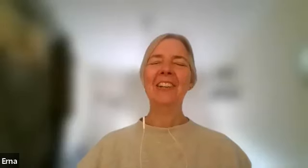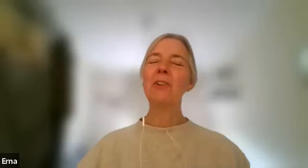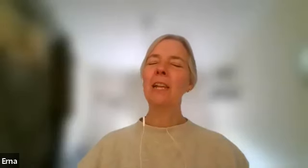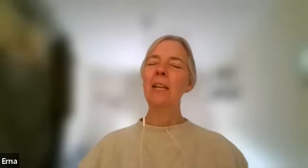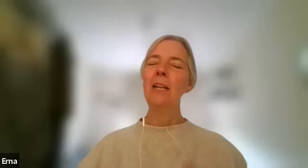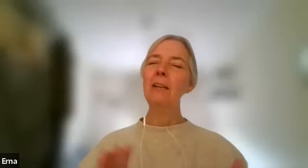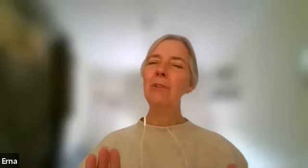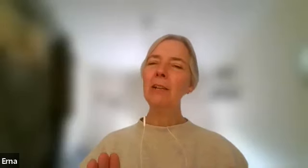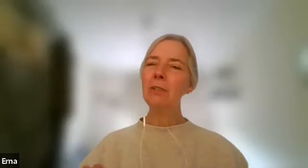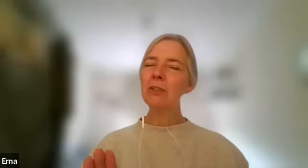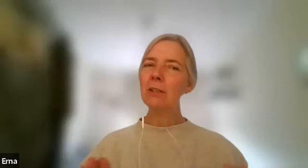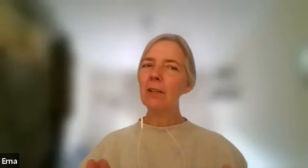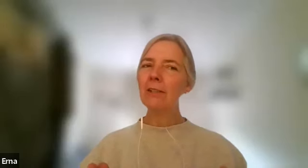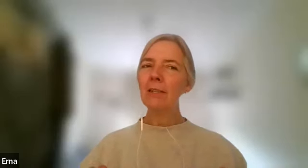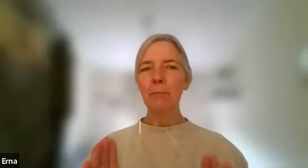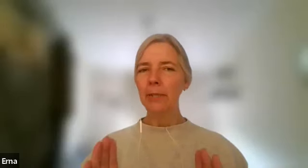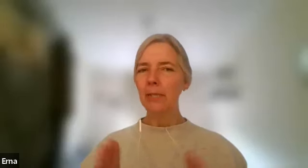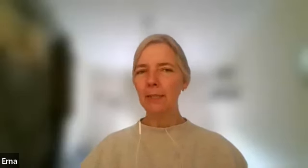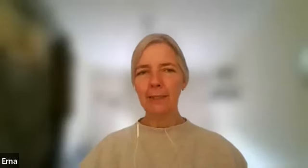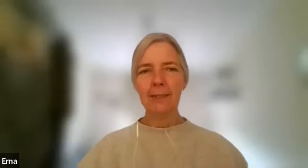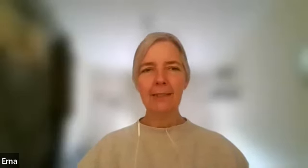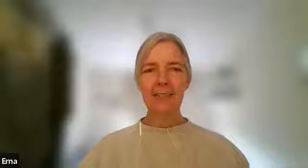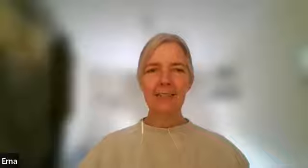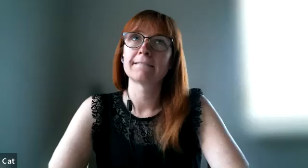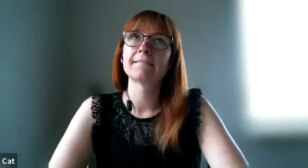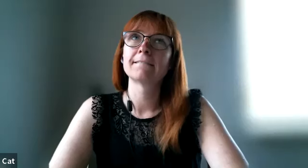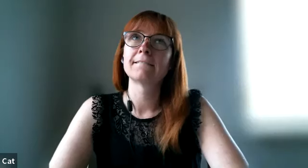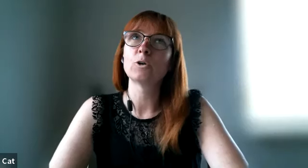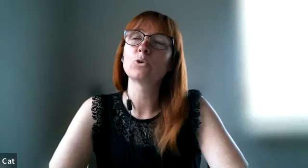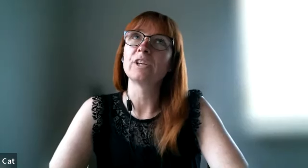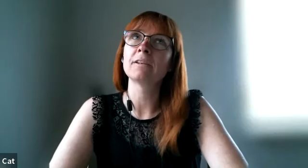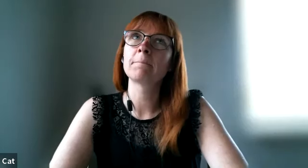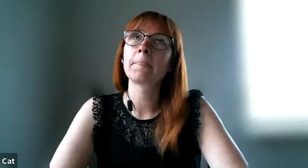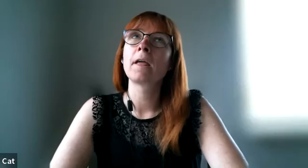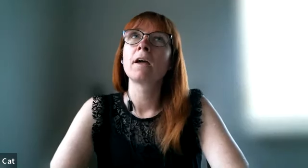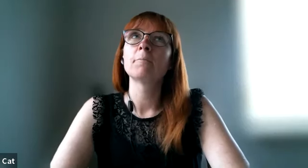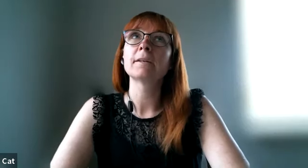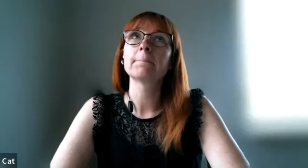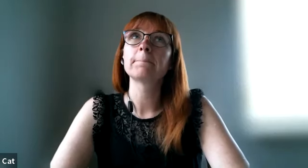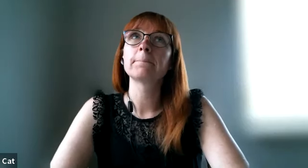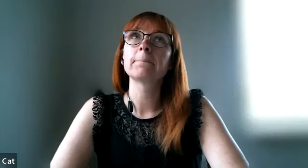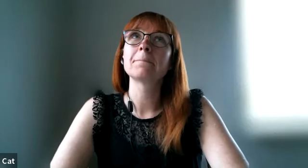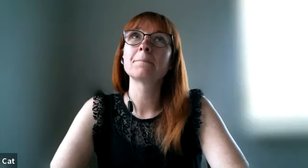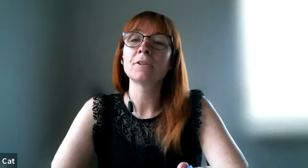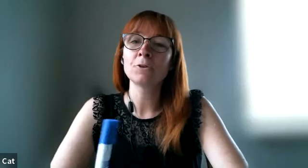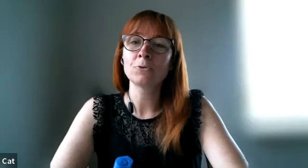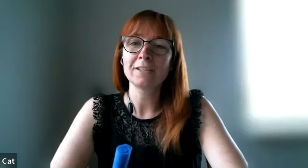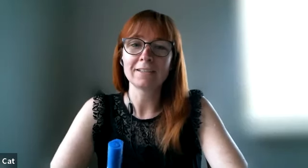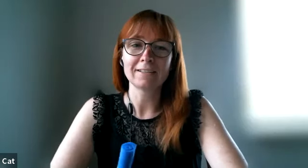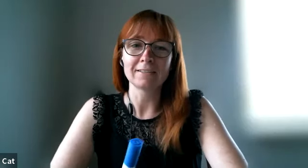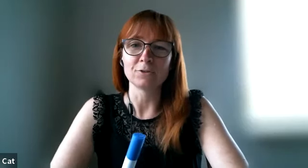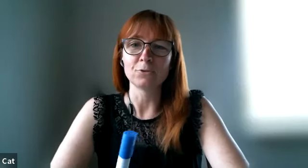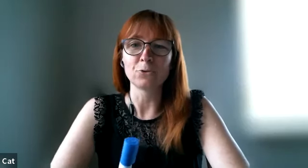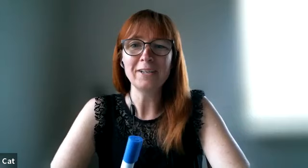okay love language color pink yeah more green but but not only no green